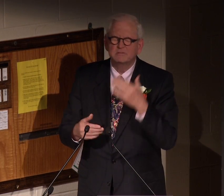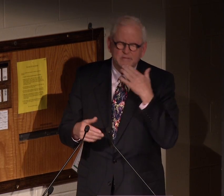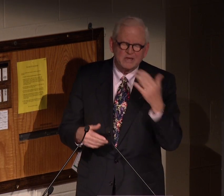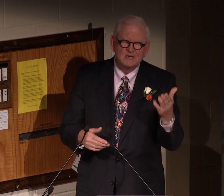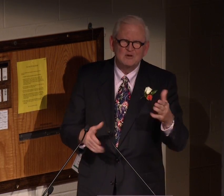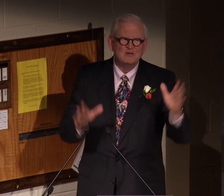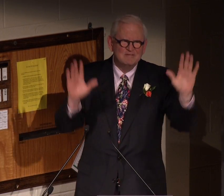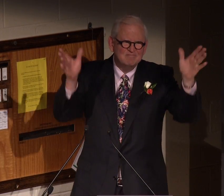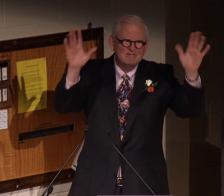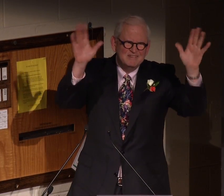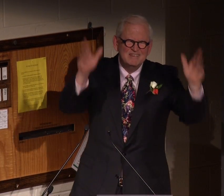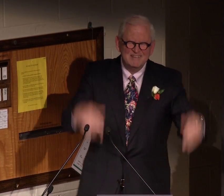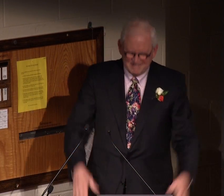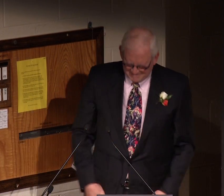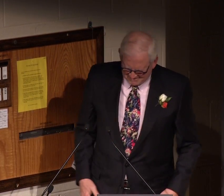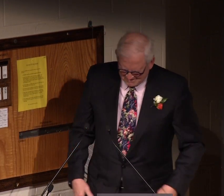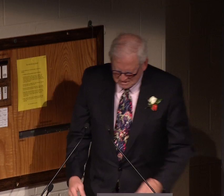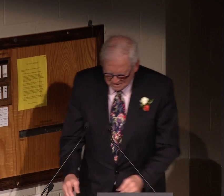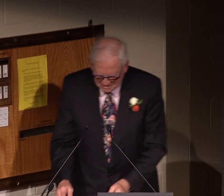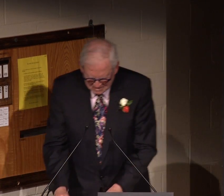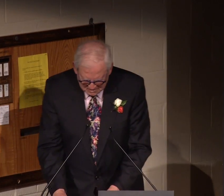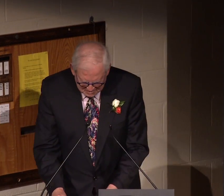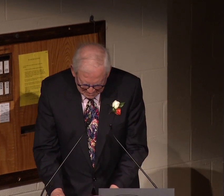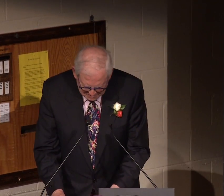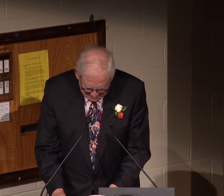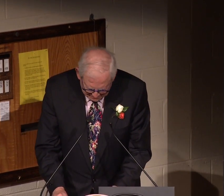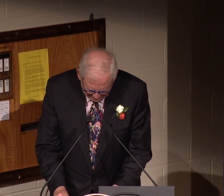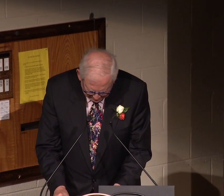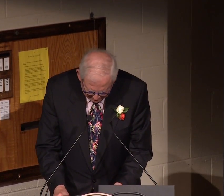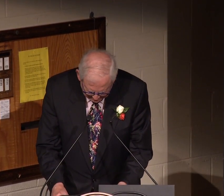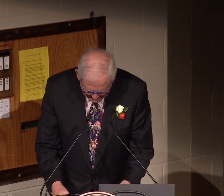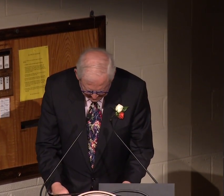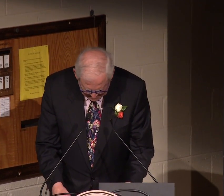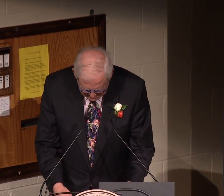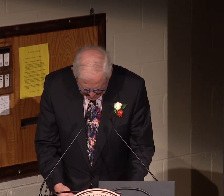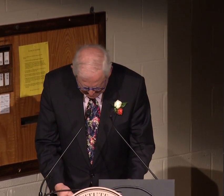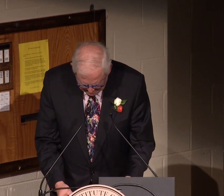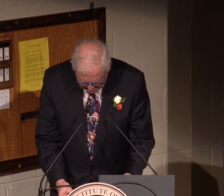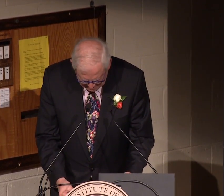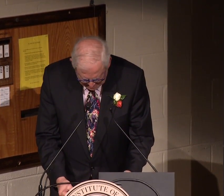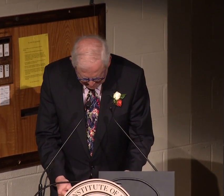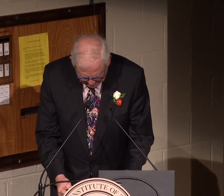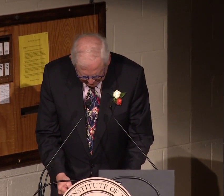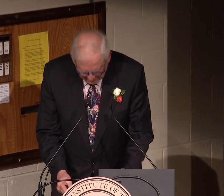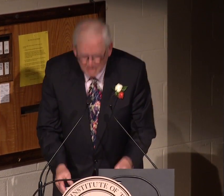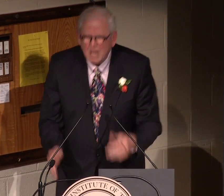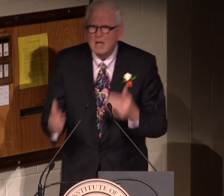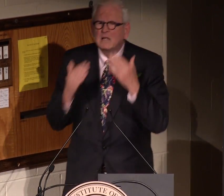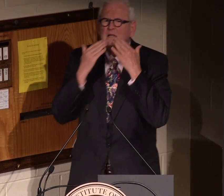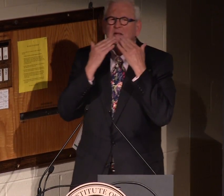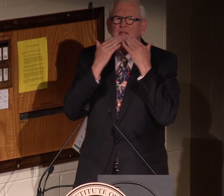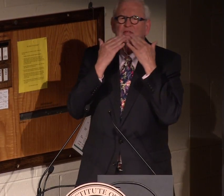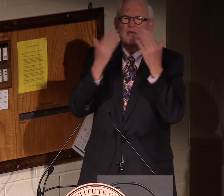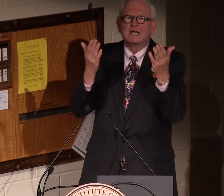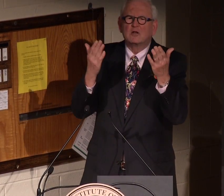Keep going, one more step. So thank you, Sally.